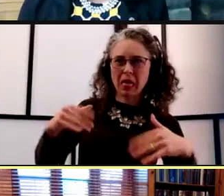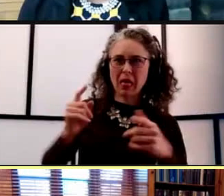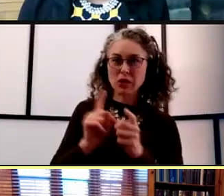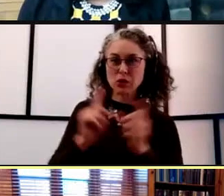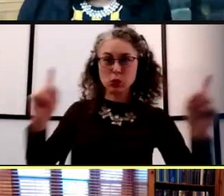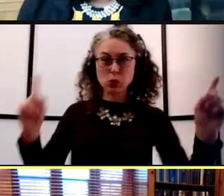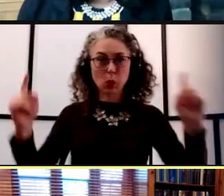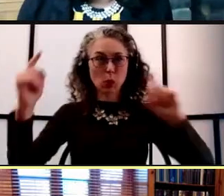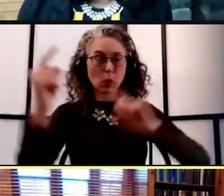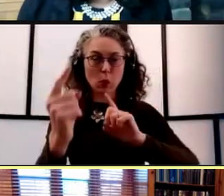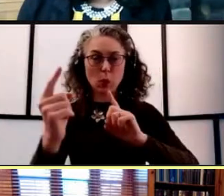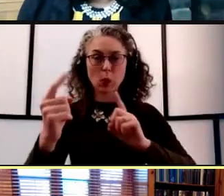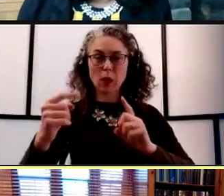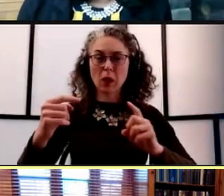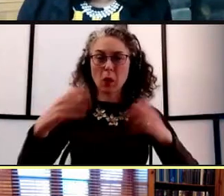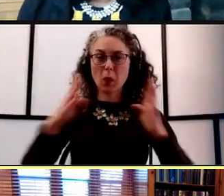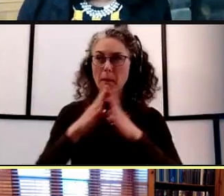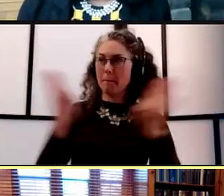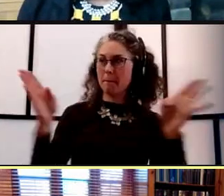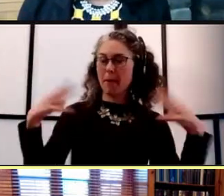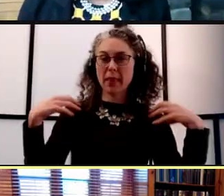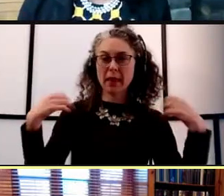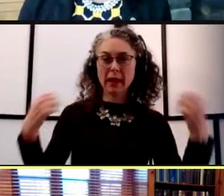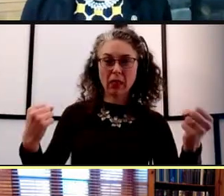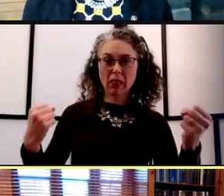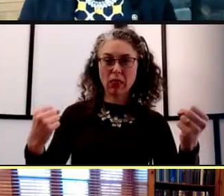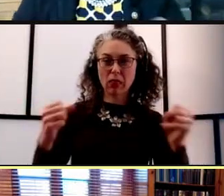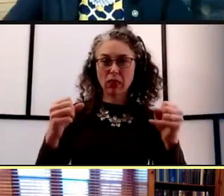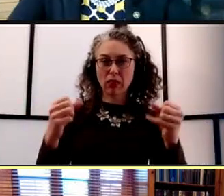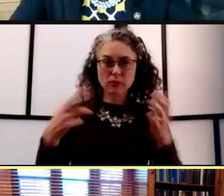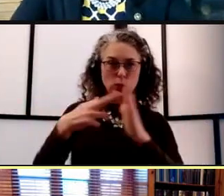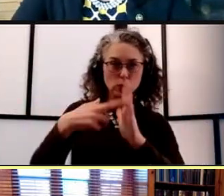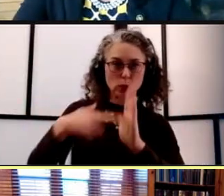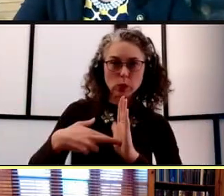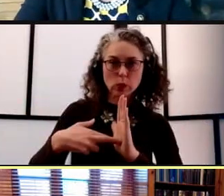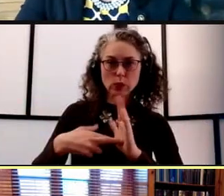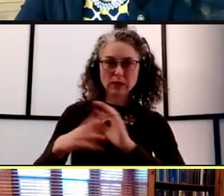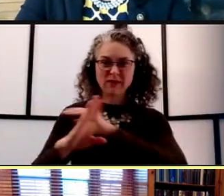or other public health measures are gonna be in place for our fall classes.